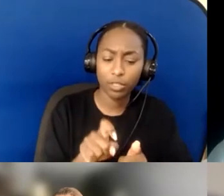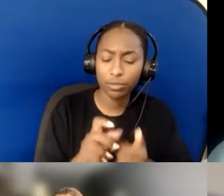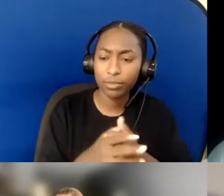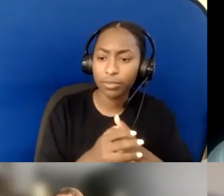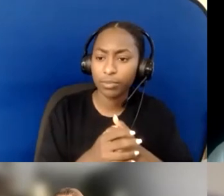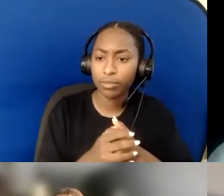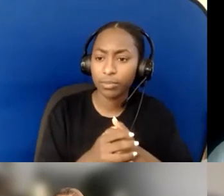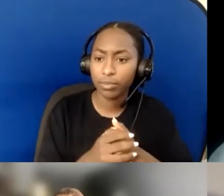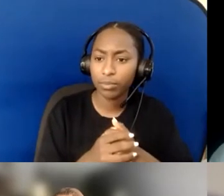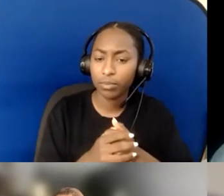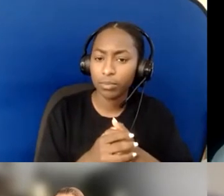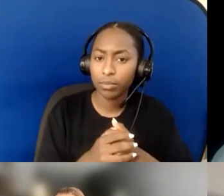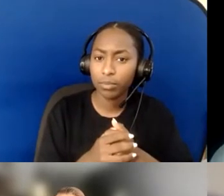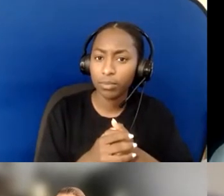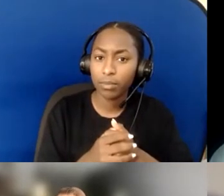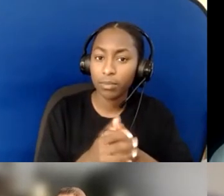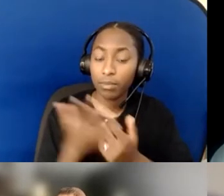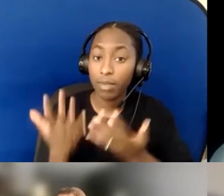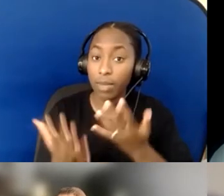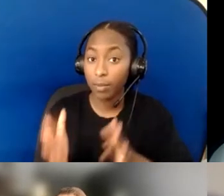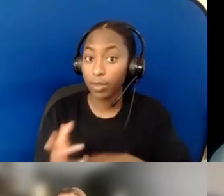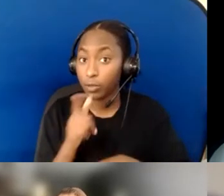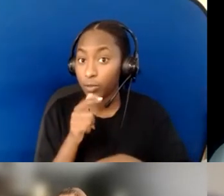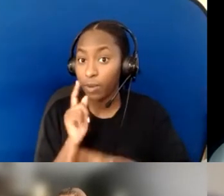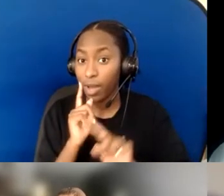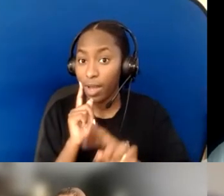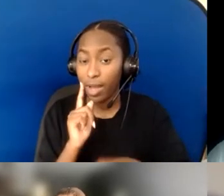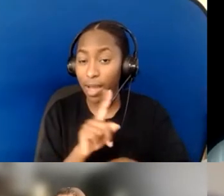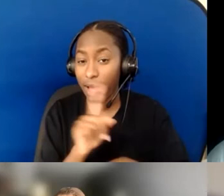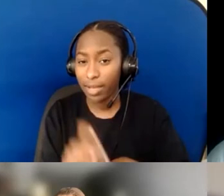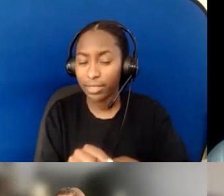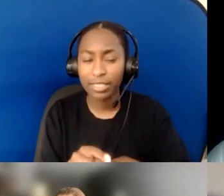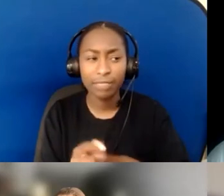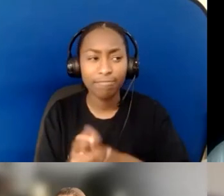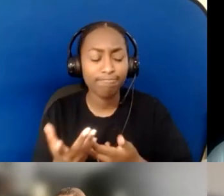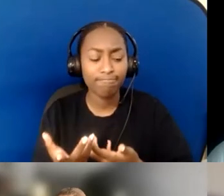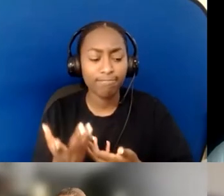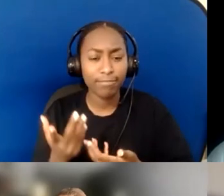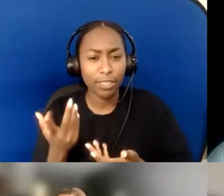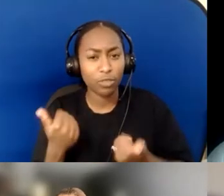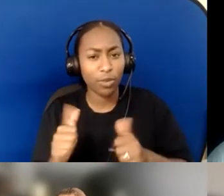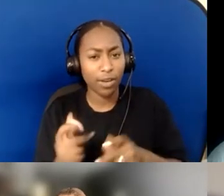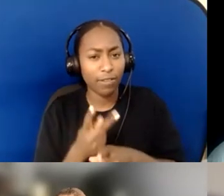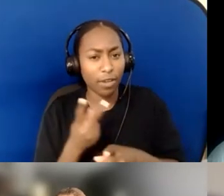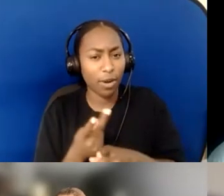how to continue to push for the bigger changes that are necessary